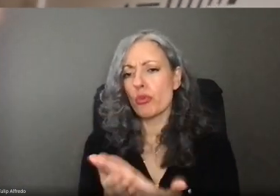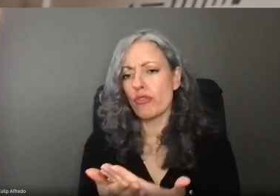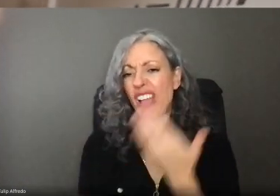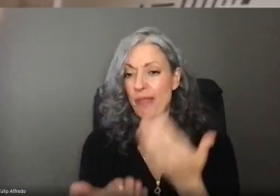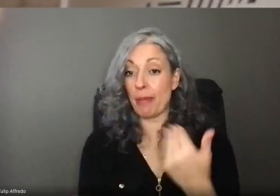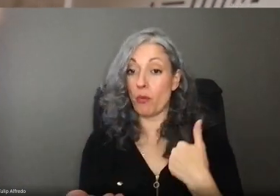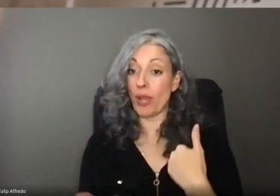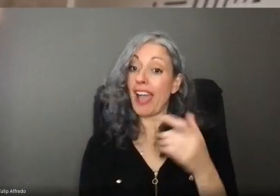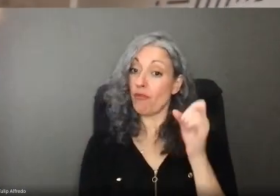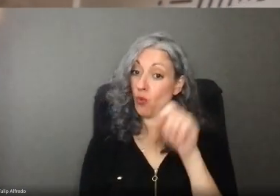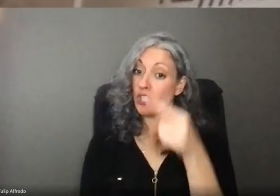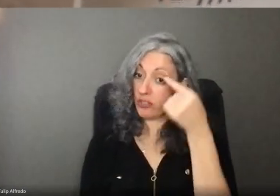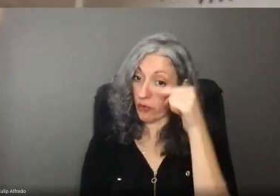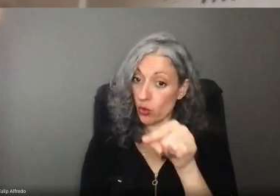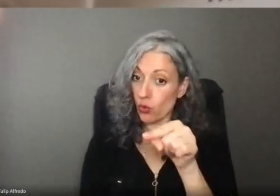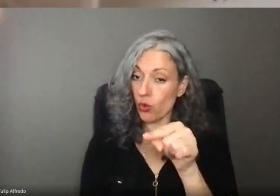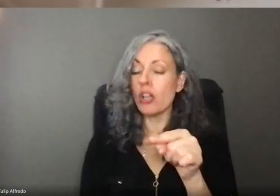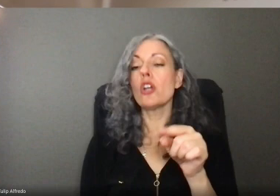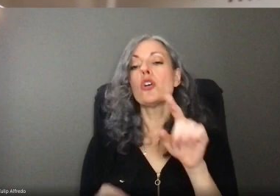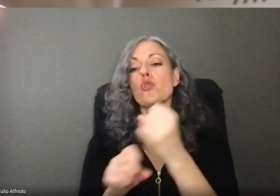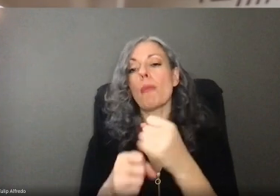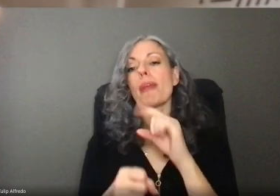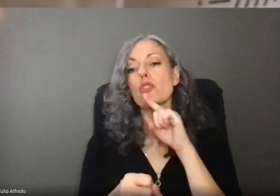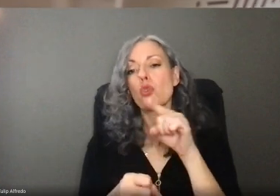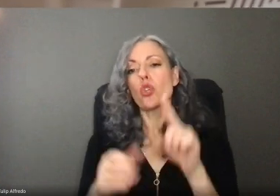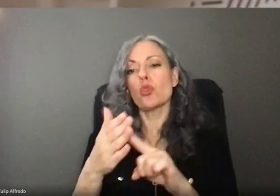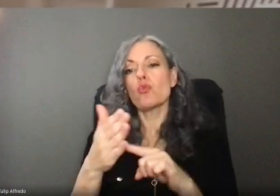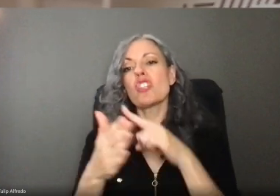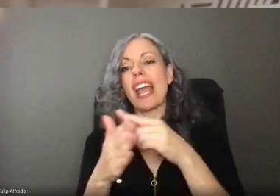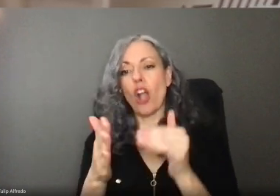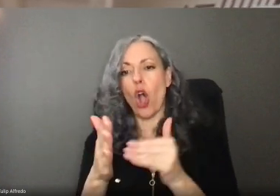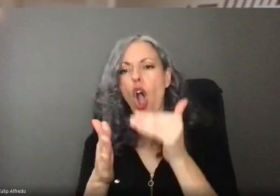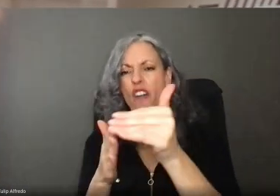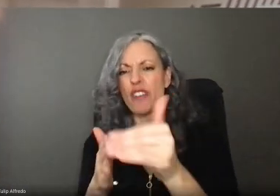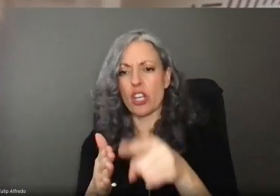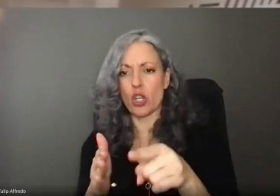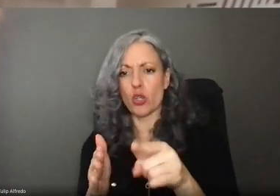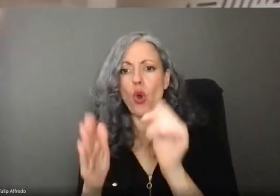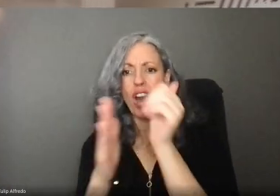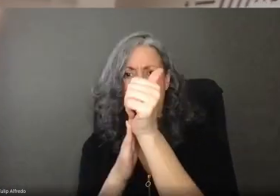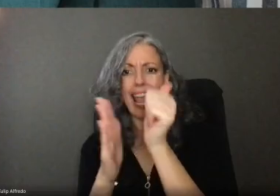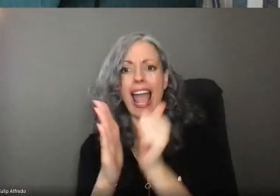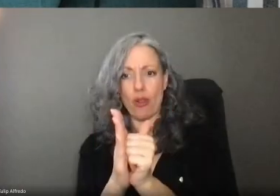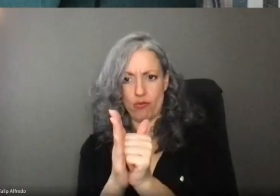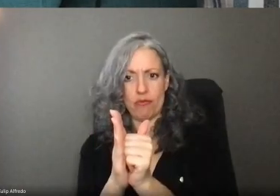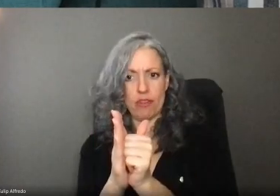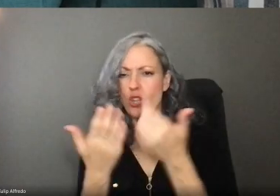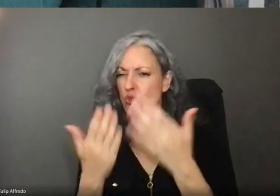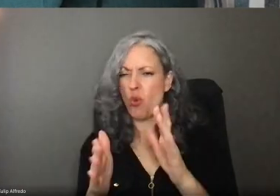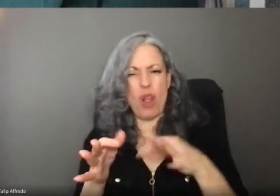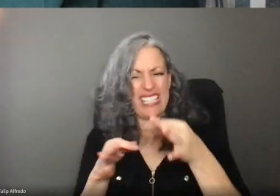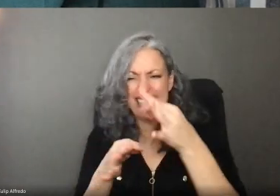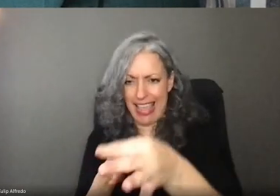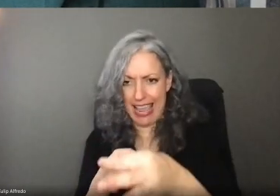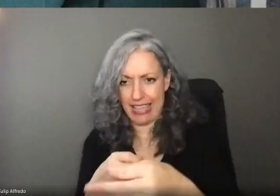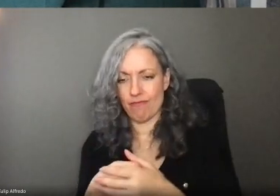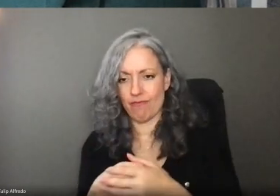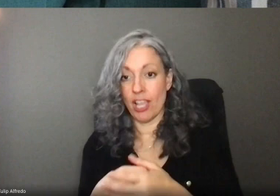So be sure to check Frances Online action center and messages often after you apply for leave so there's no delay. That's it.